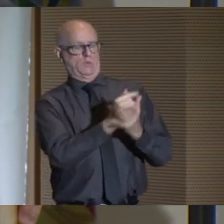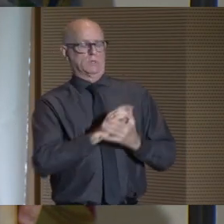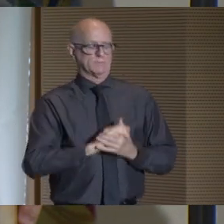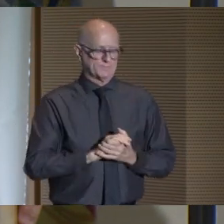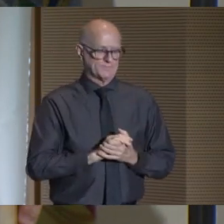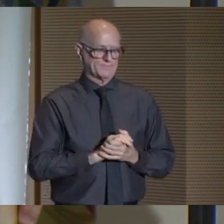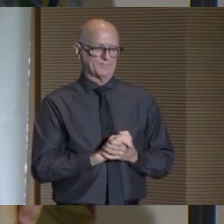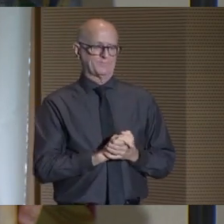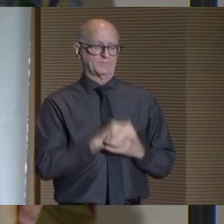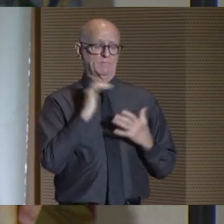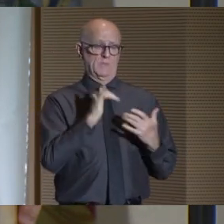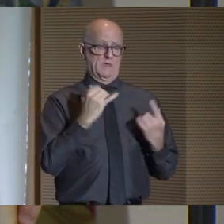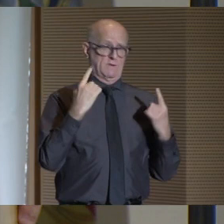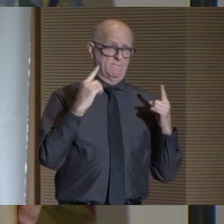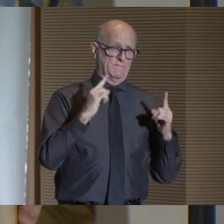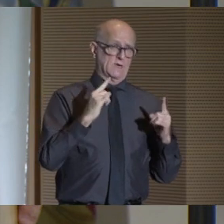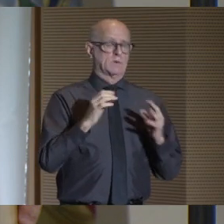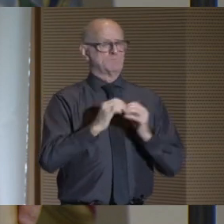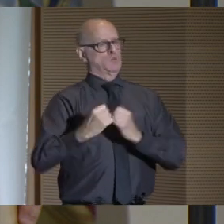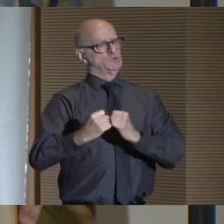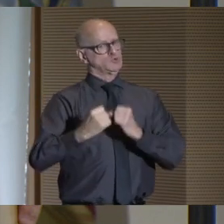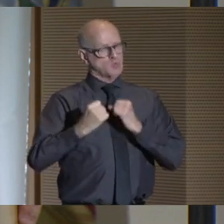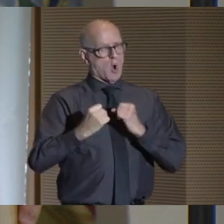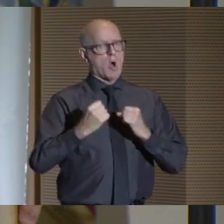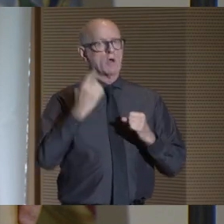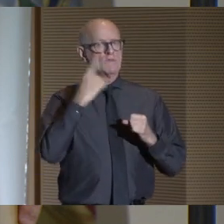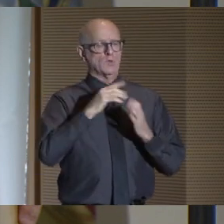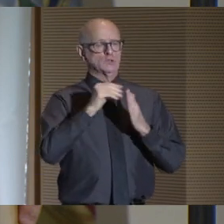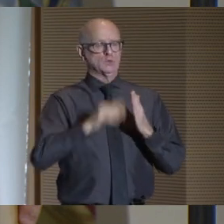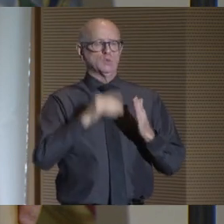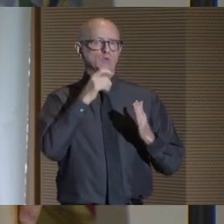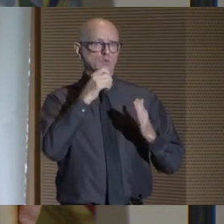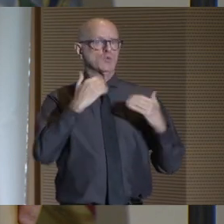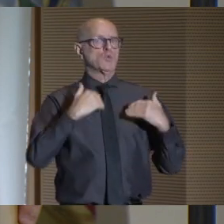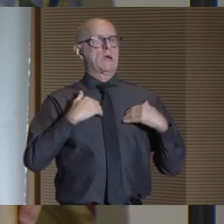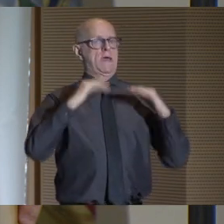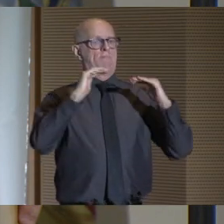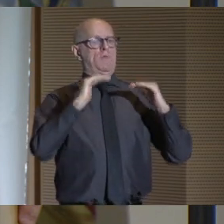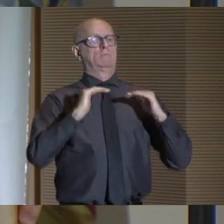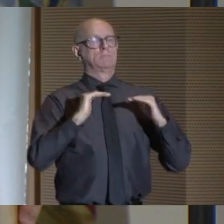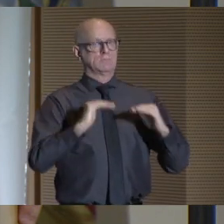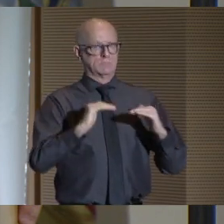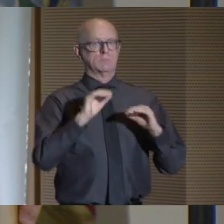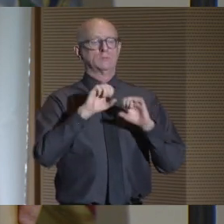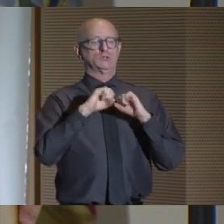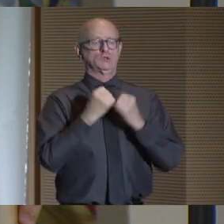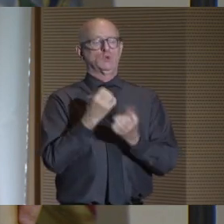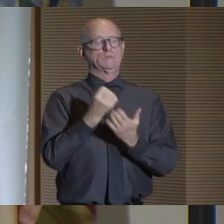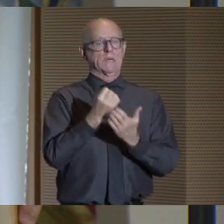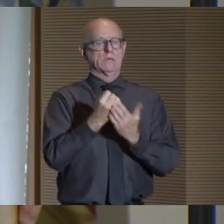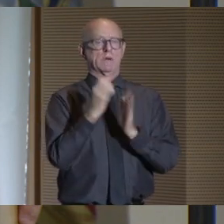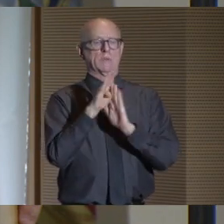to graduate, and the effect is amplified for students of lower socioeconomic backgrounds